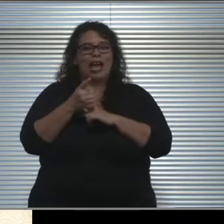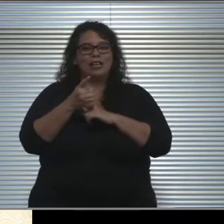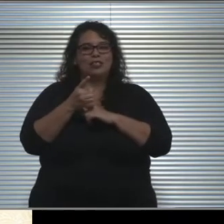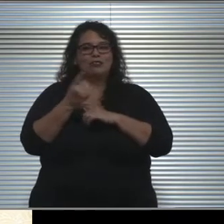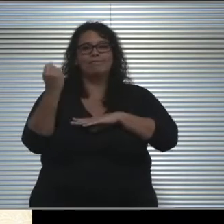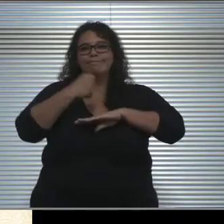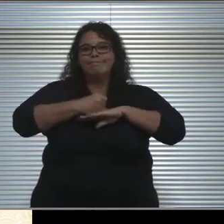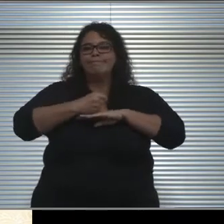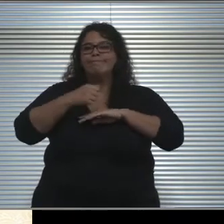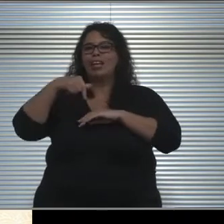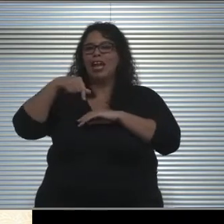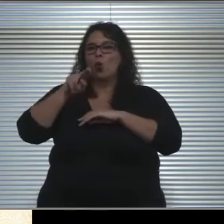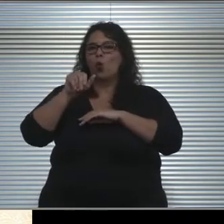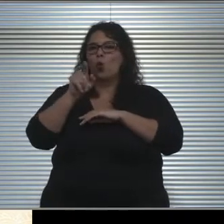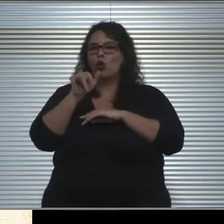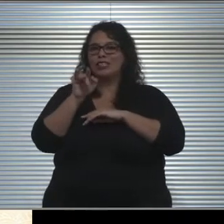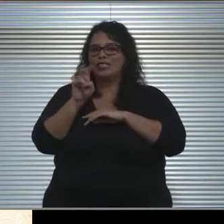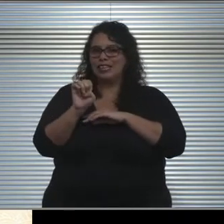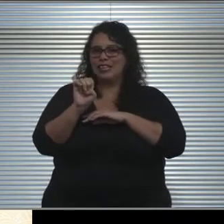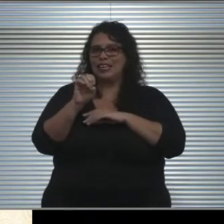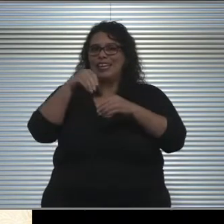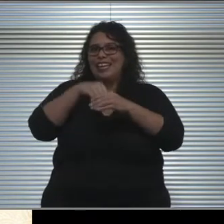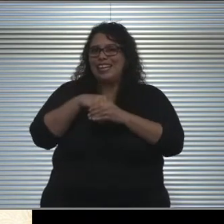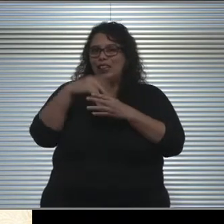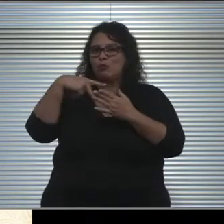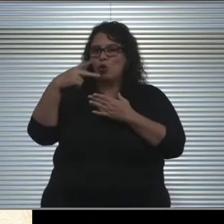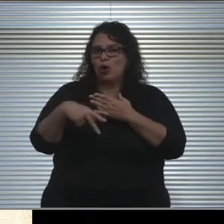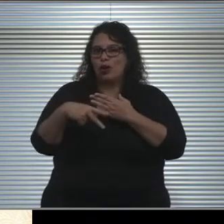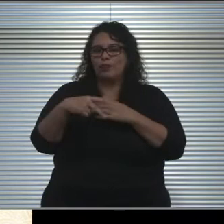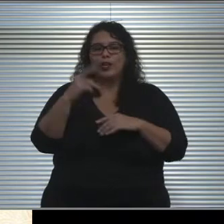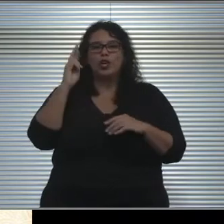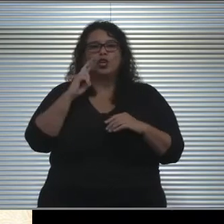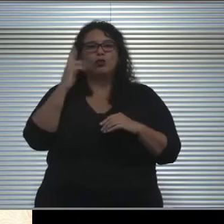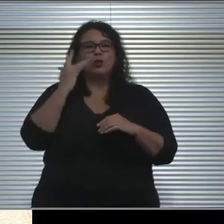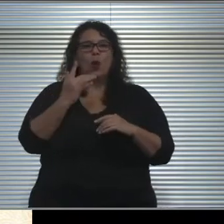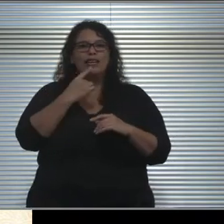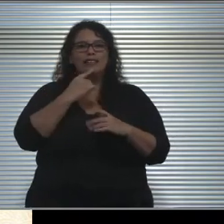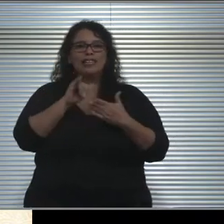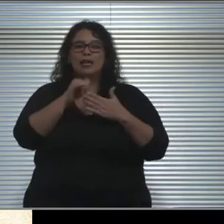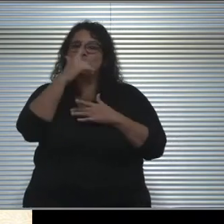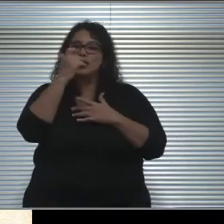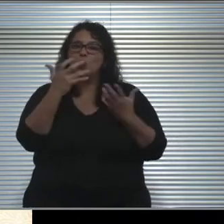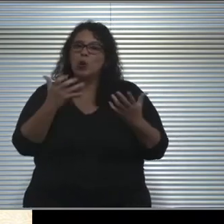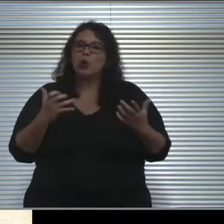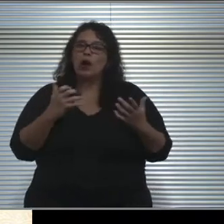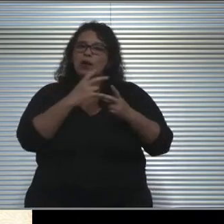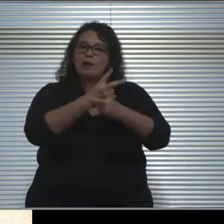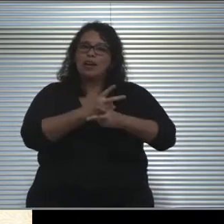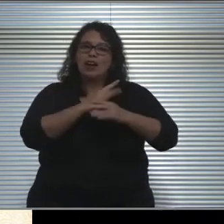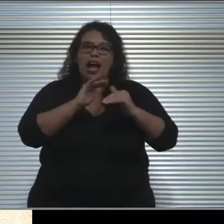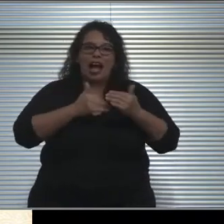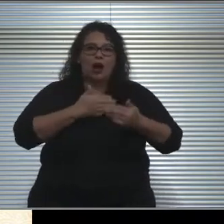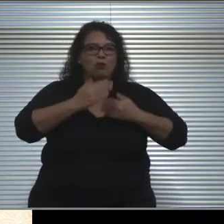And so the reason why I say that, is because we want to be very careful in the way we proceed. And we want to be sure